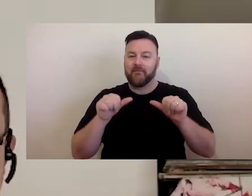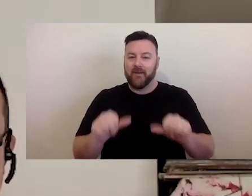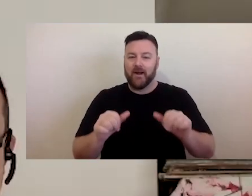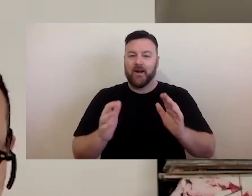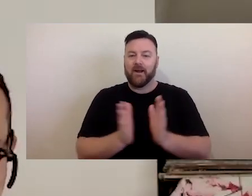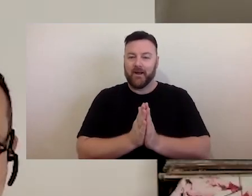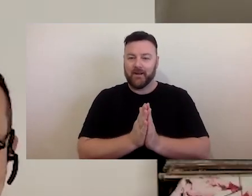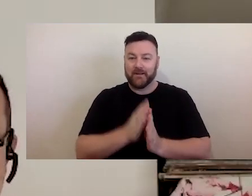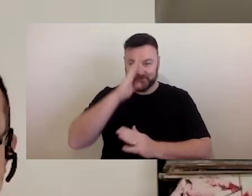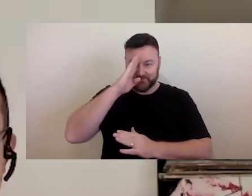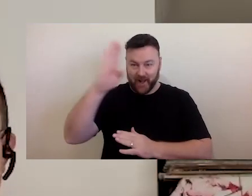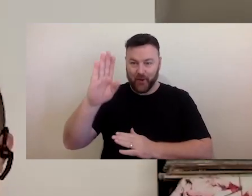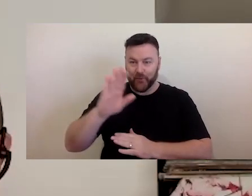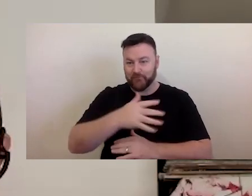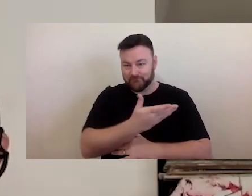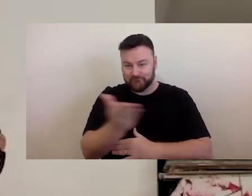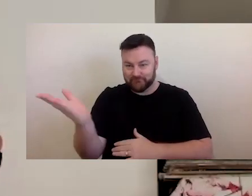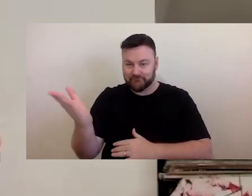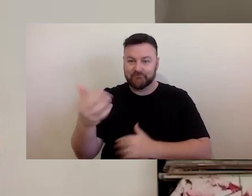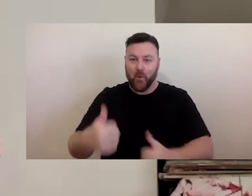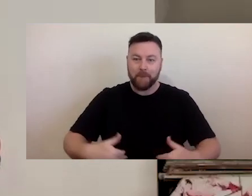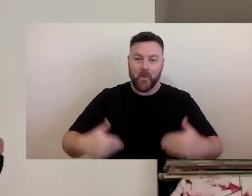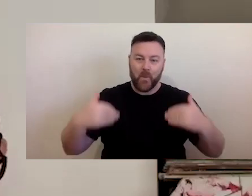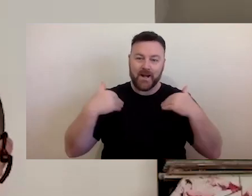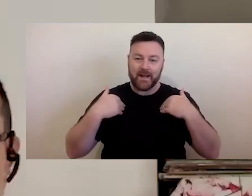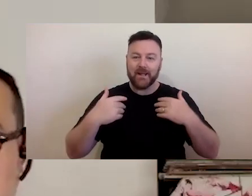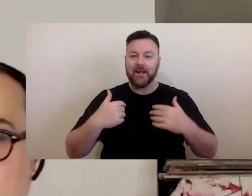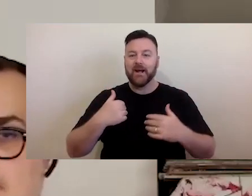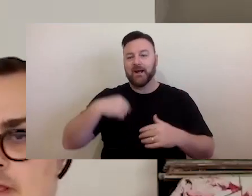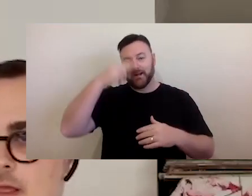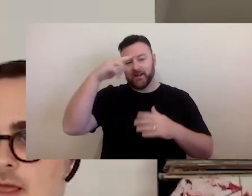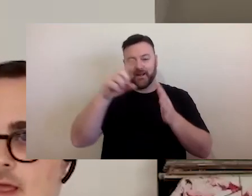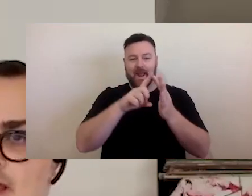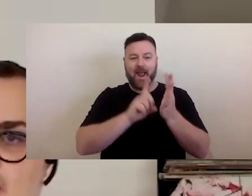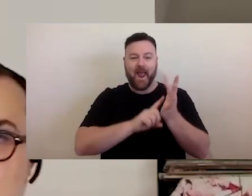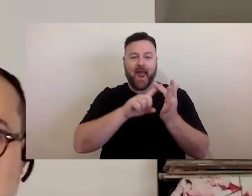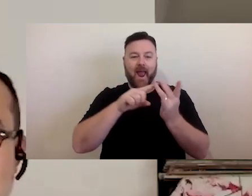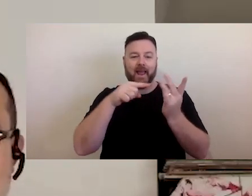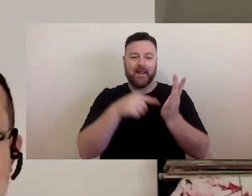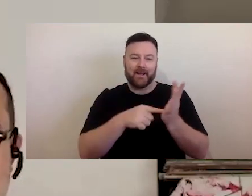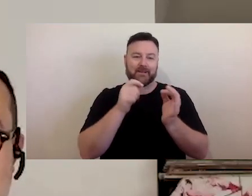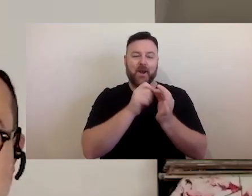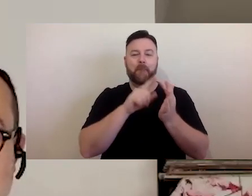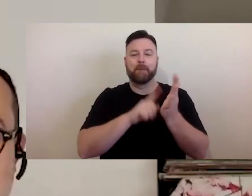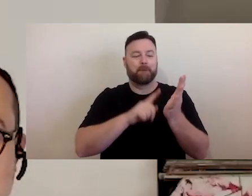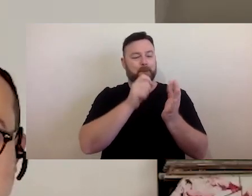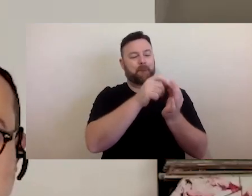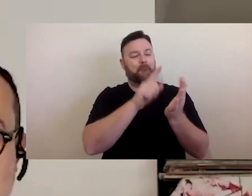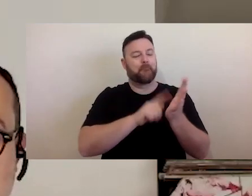Perfect! Alrighty. Hello, everyone. Good morning. I'm Elliott Bledsoe. I'm the copyright officer at the